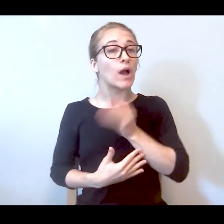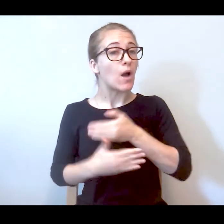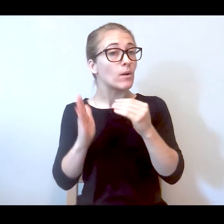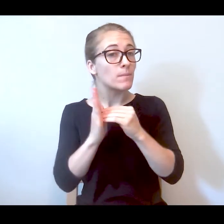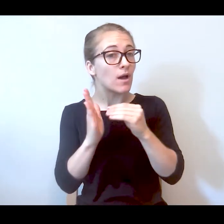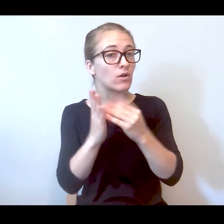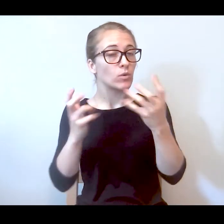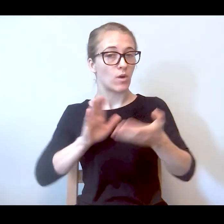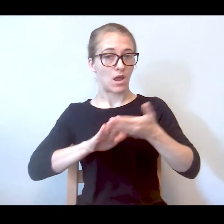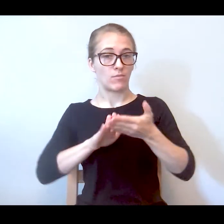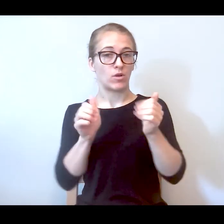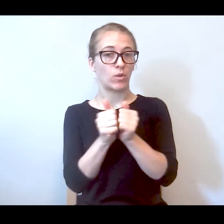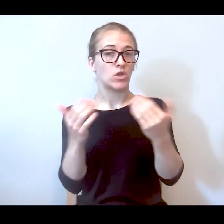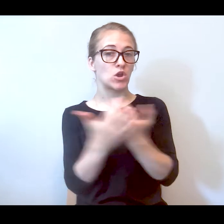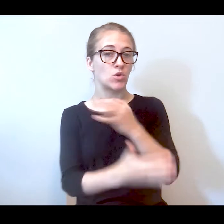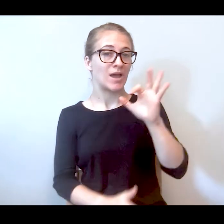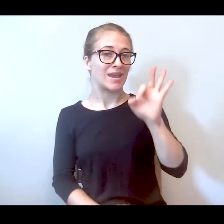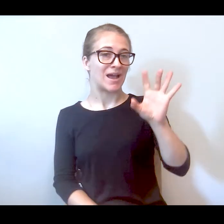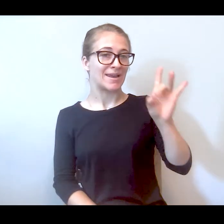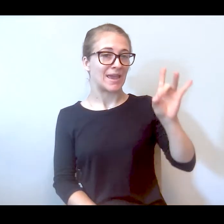within the new 988 number that is going to go live